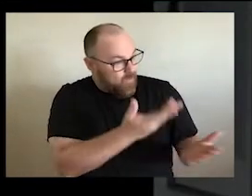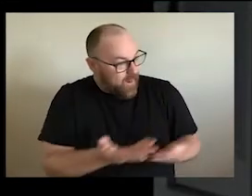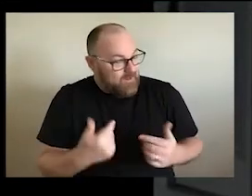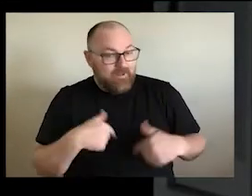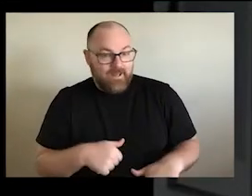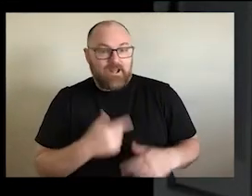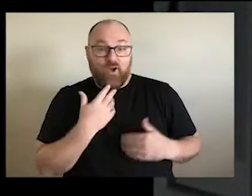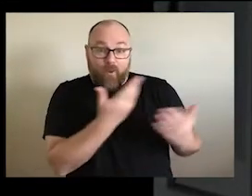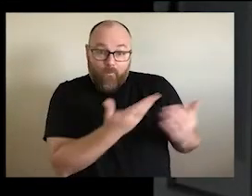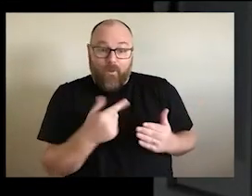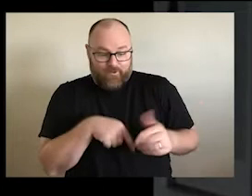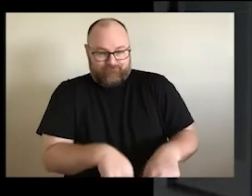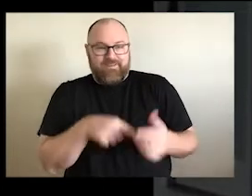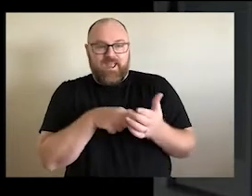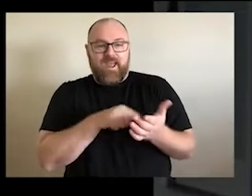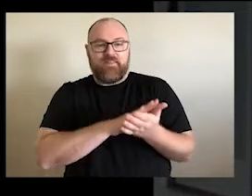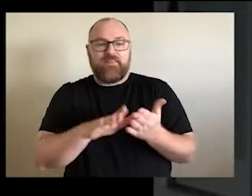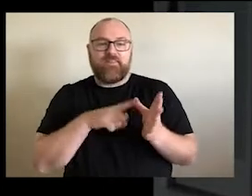you on to Tharawal Land.